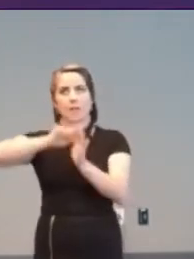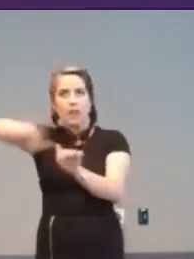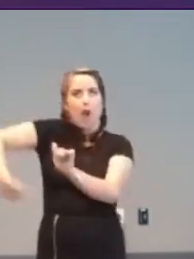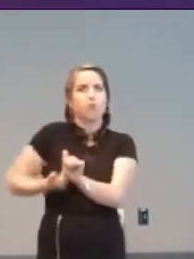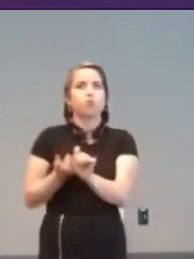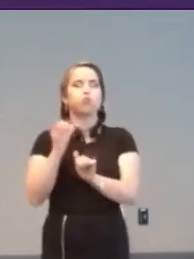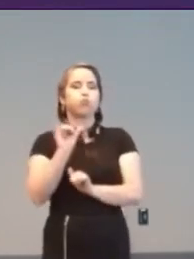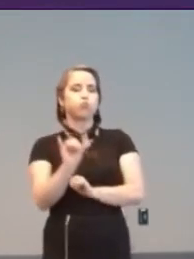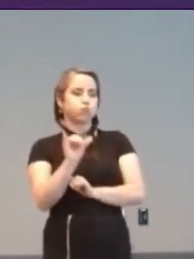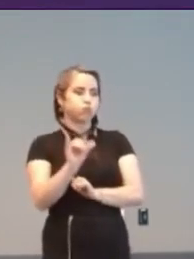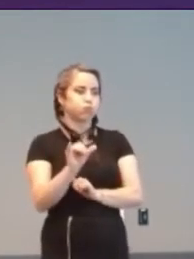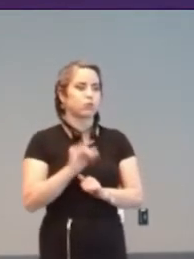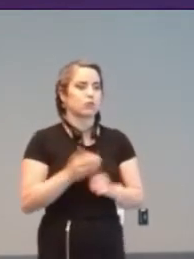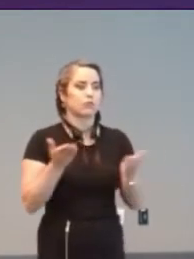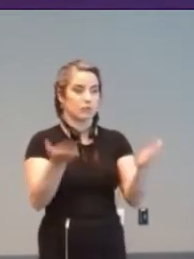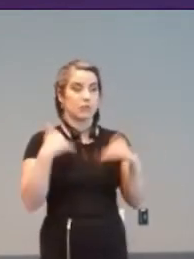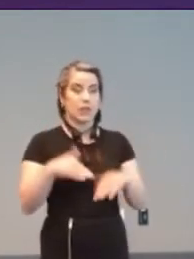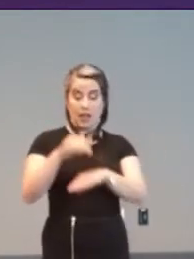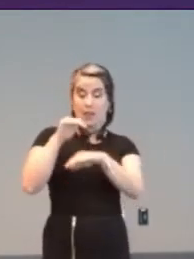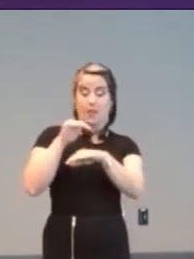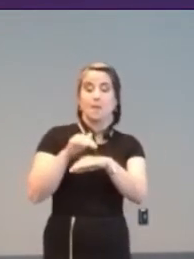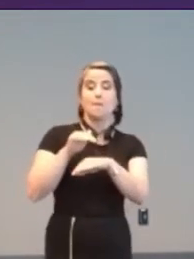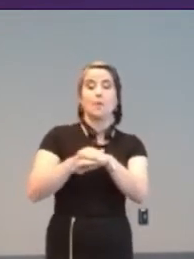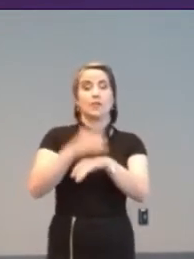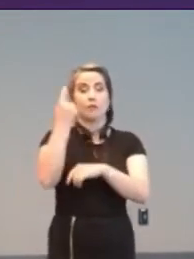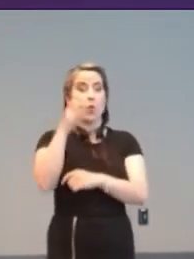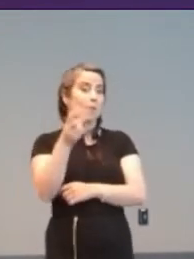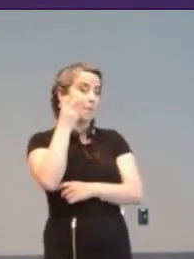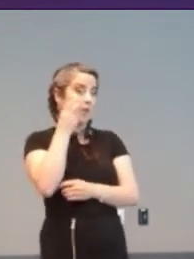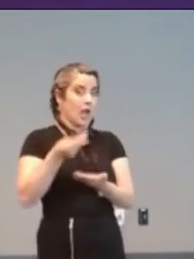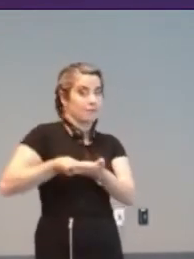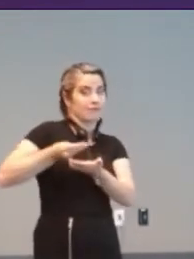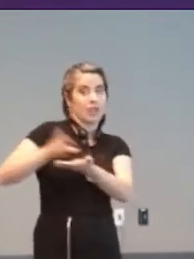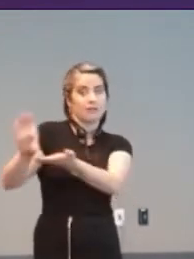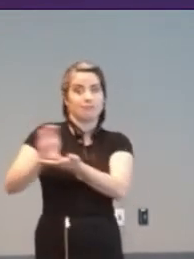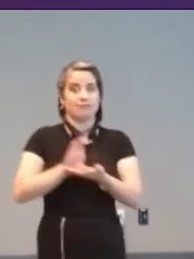The British Wireless for the Blind Fund in 1928 was the first electronic